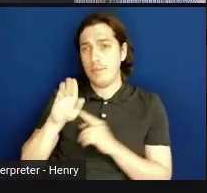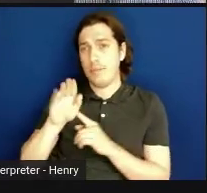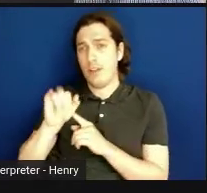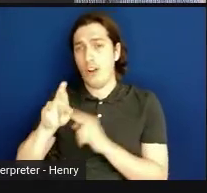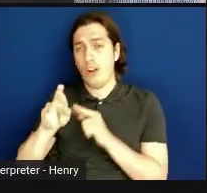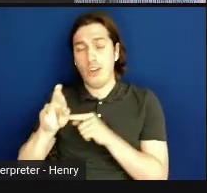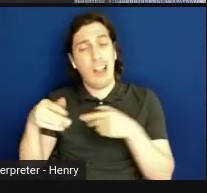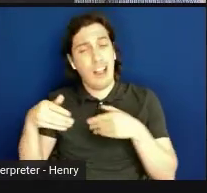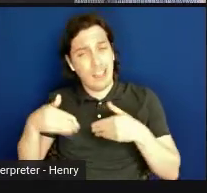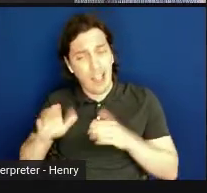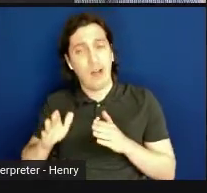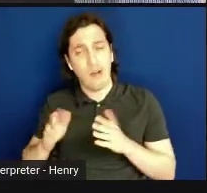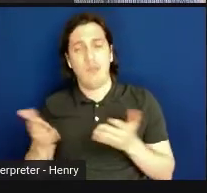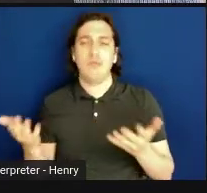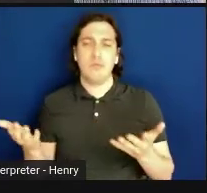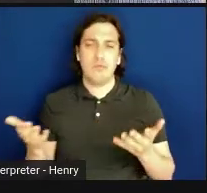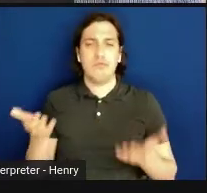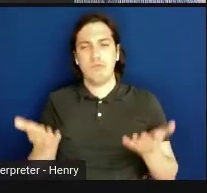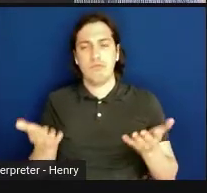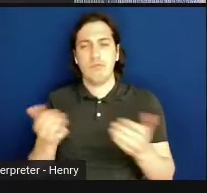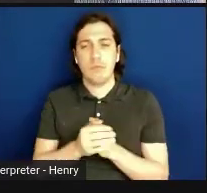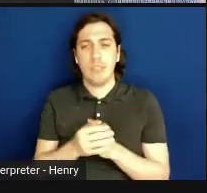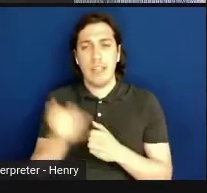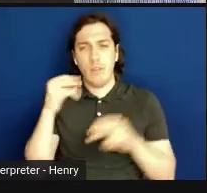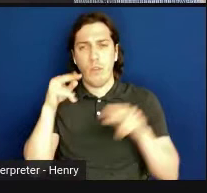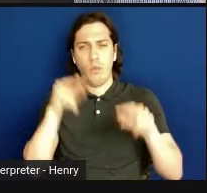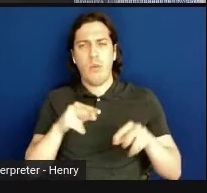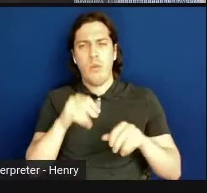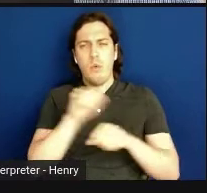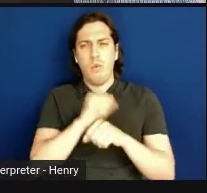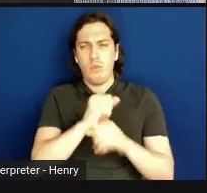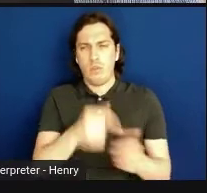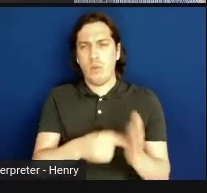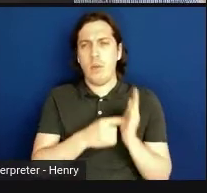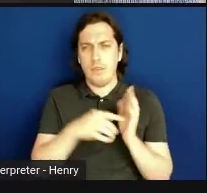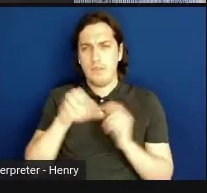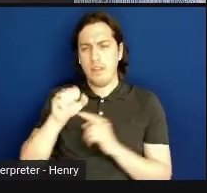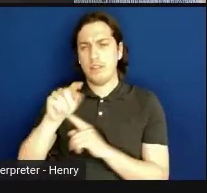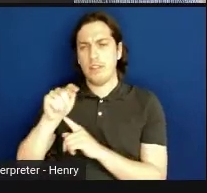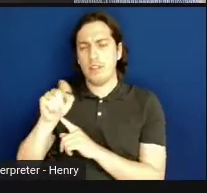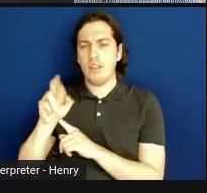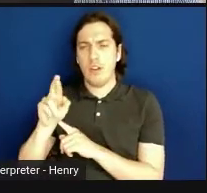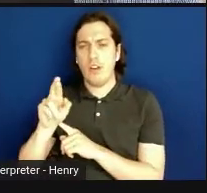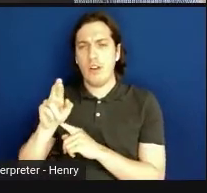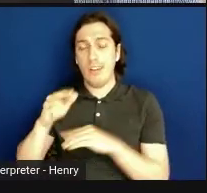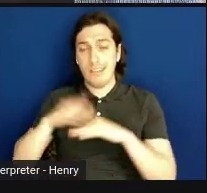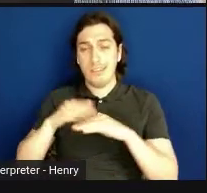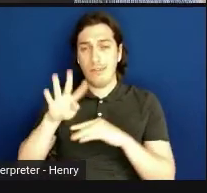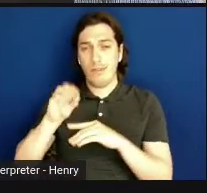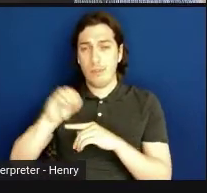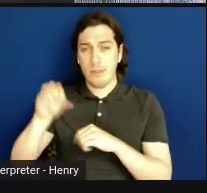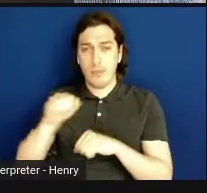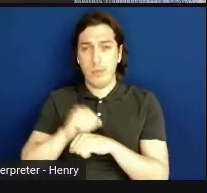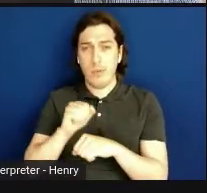and so if you look at the work requirement for STTR, at least 40 percent of the work has to be done at the small business,